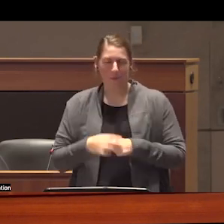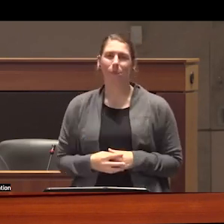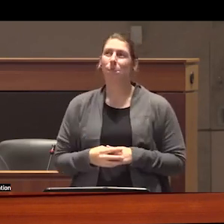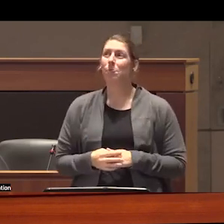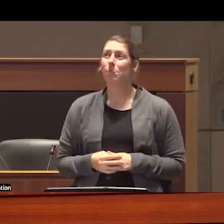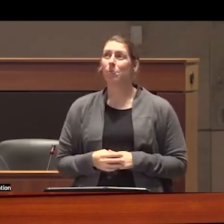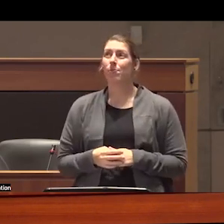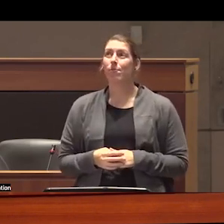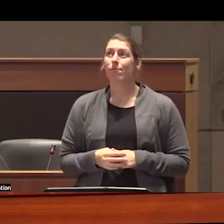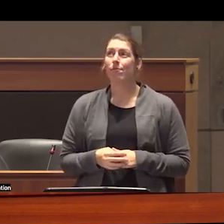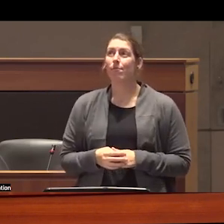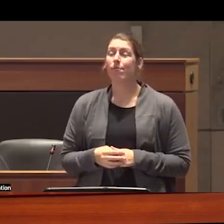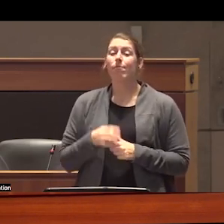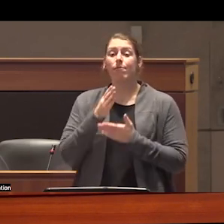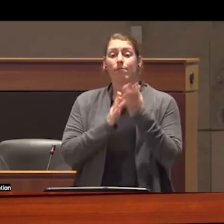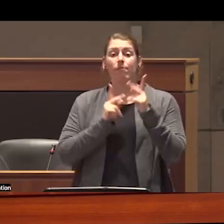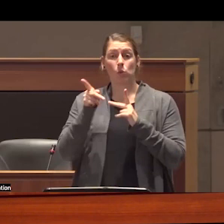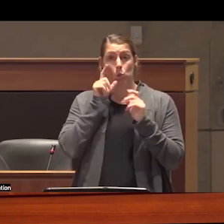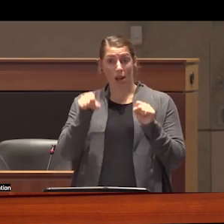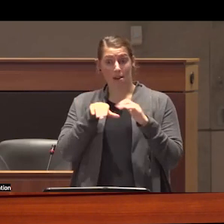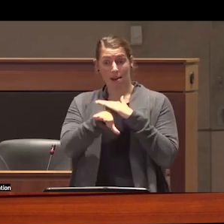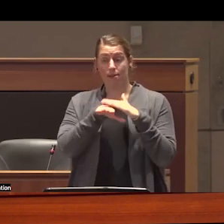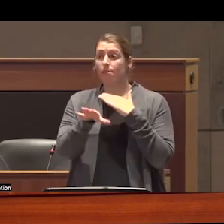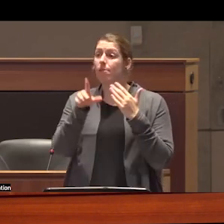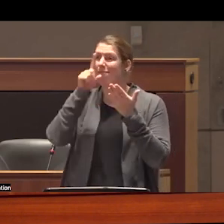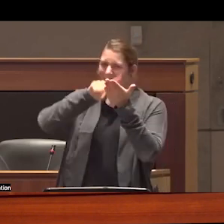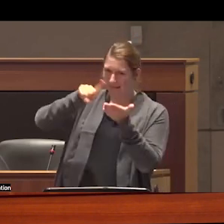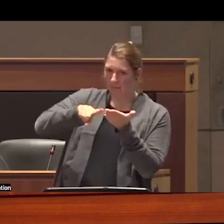the few people who can access it an emergent body of research shows that it is demonstrably linked